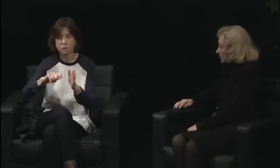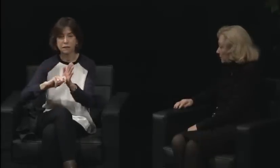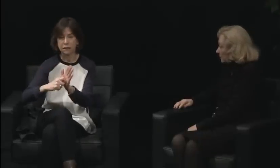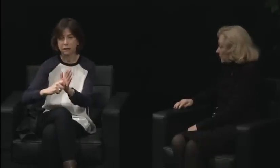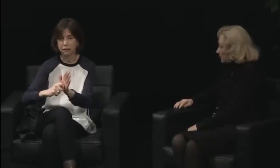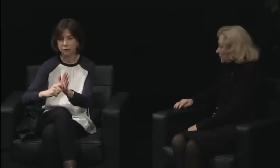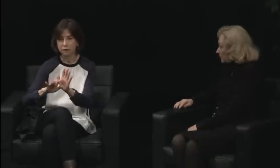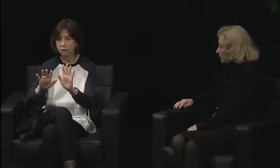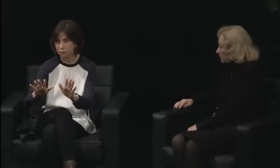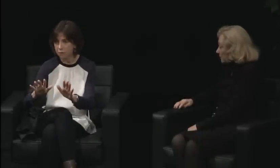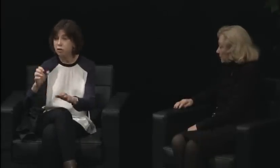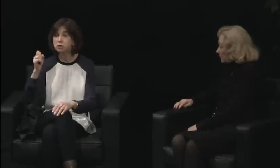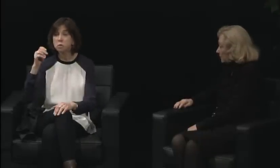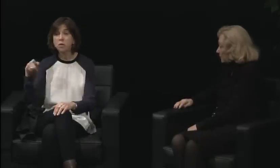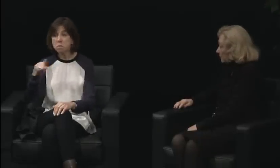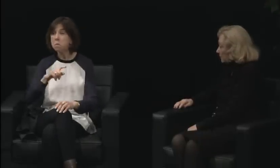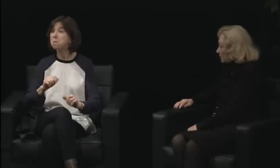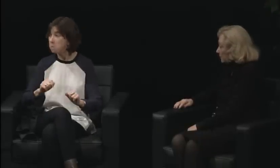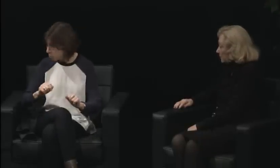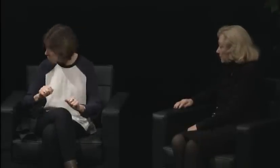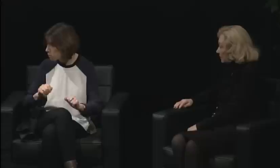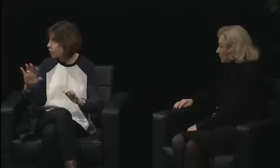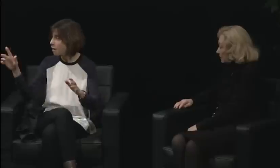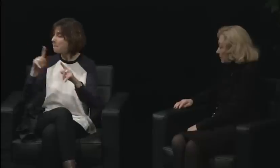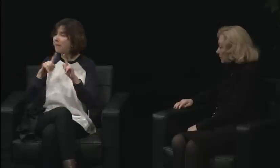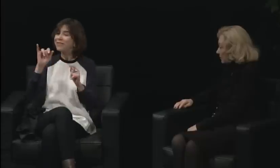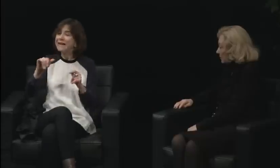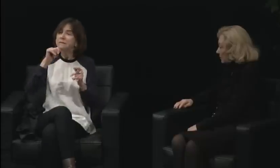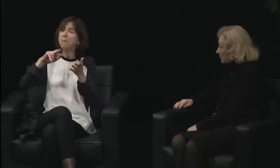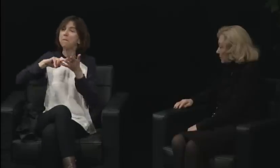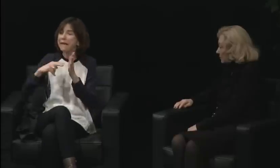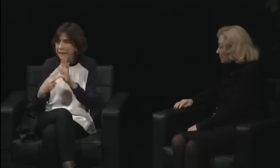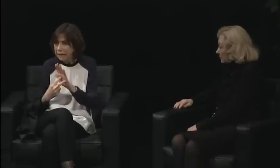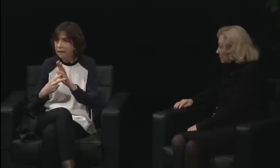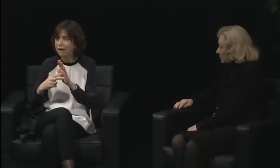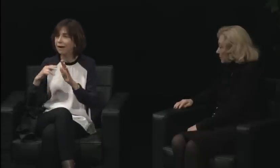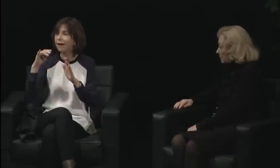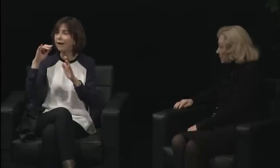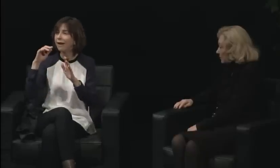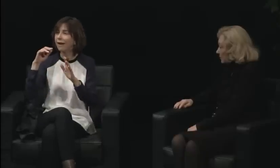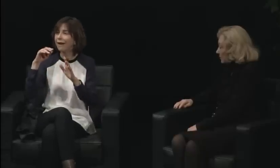I would check in and see what the news was, what the agenda was, and then I left and did my work.